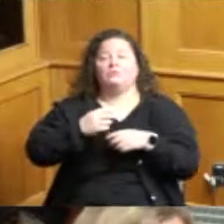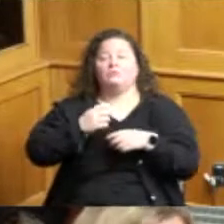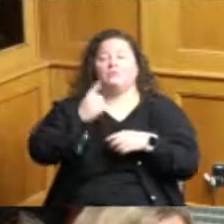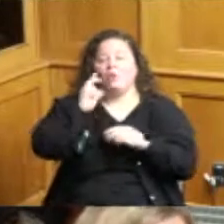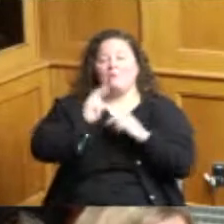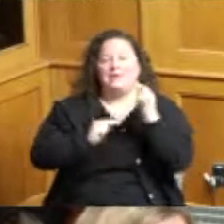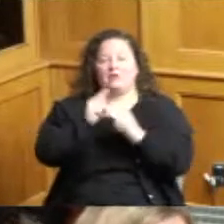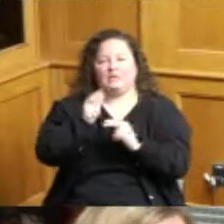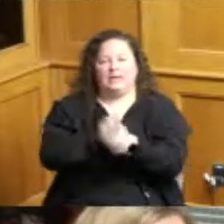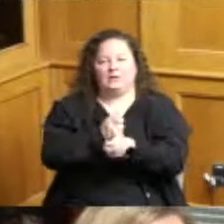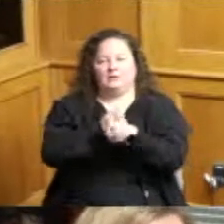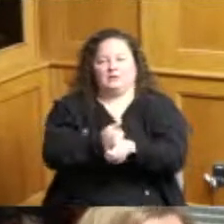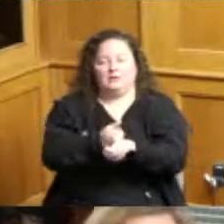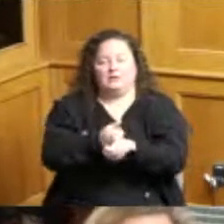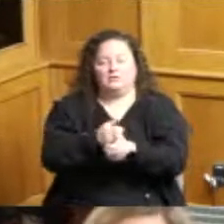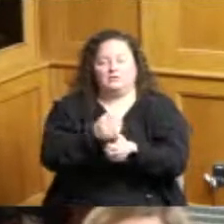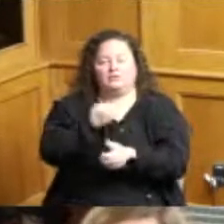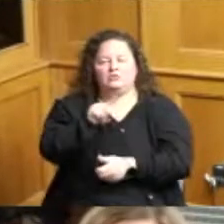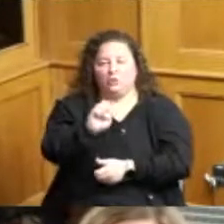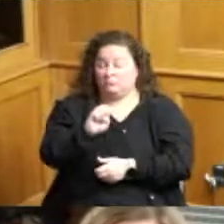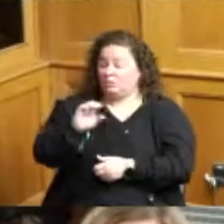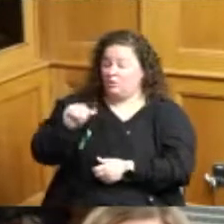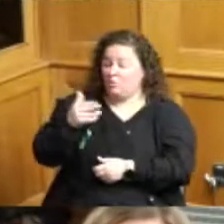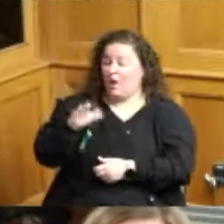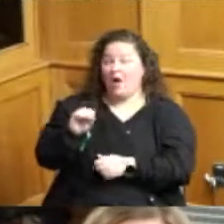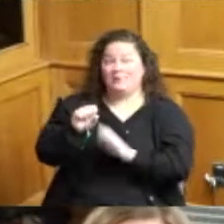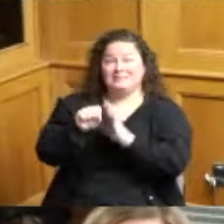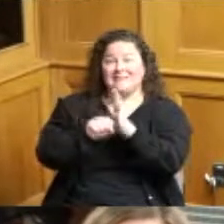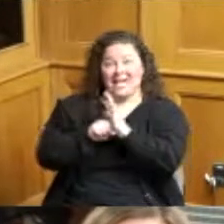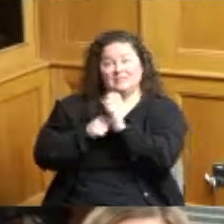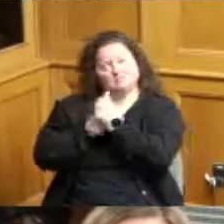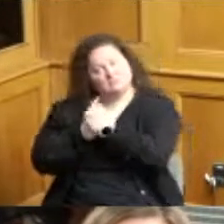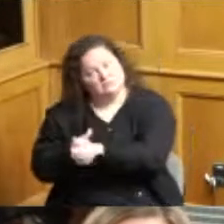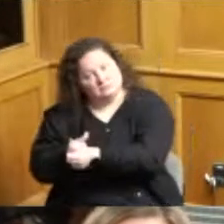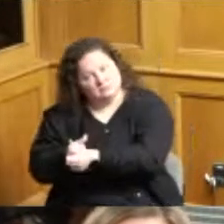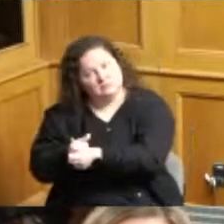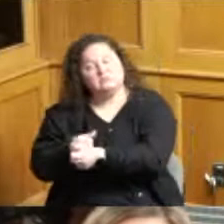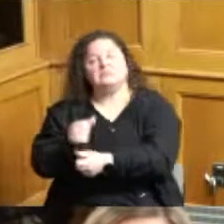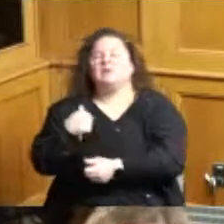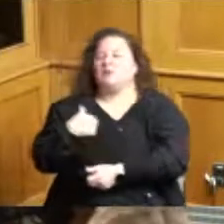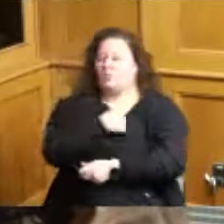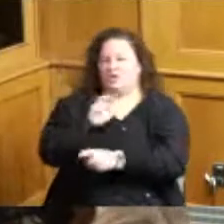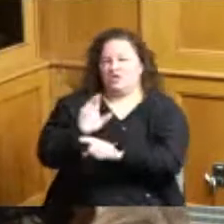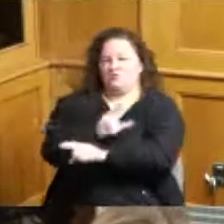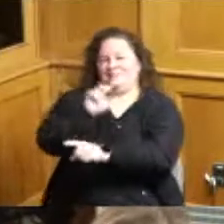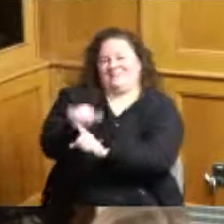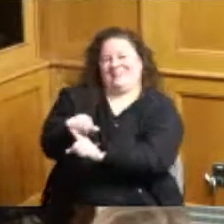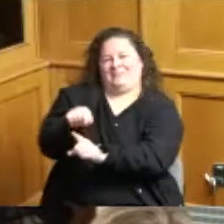Ohio state code is based upon that for building codes and we use the Ohio state building codes so